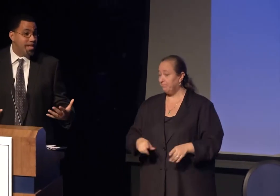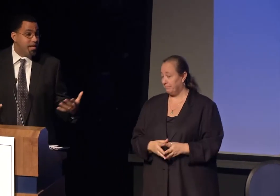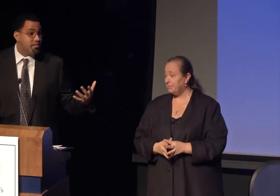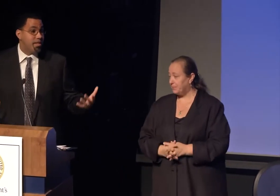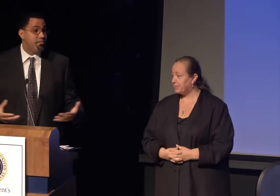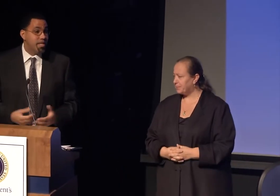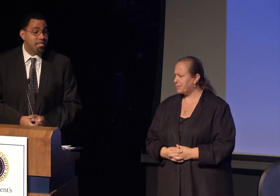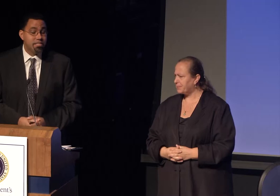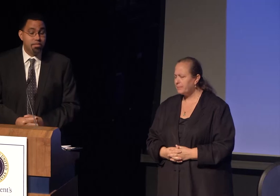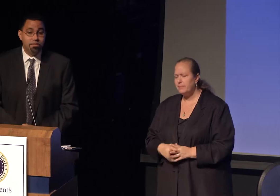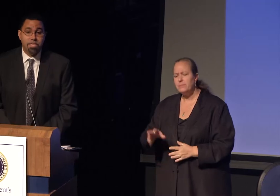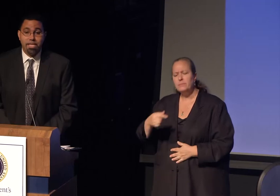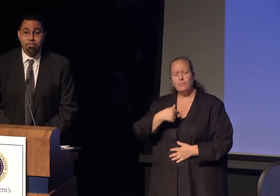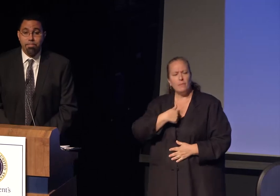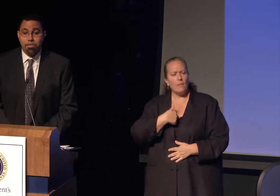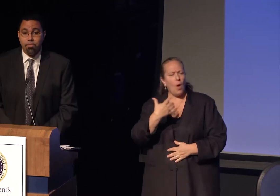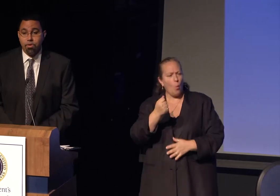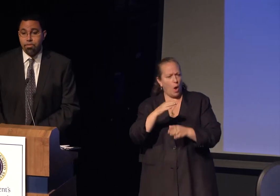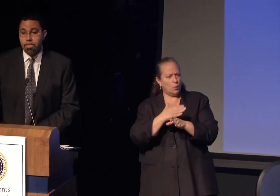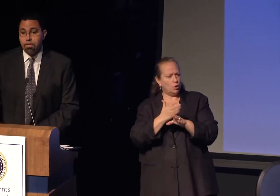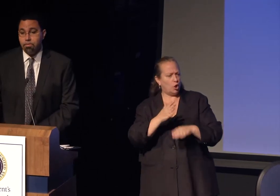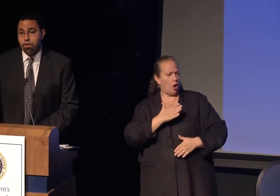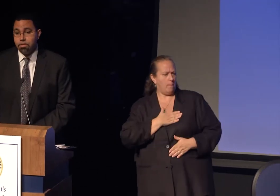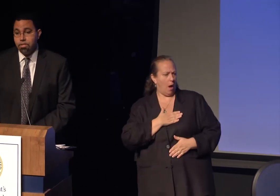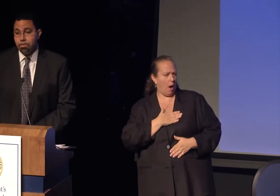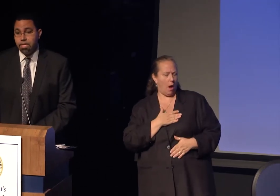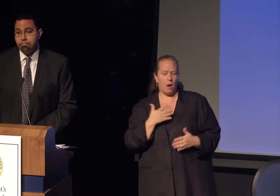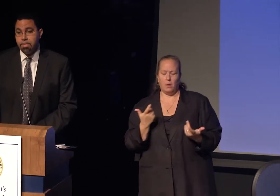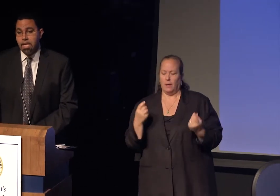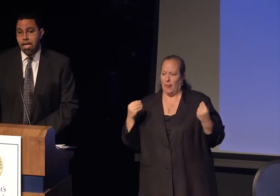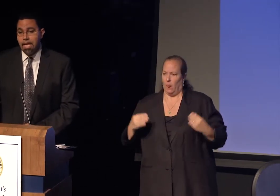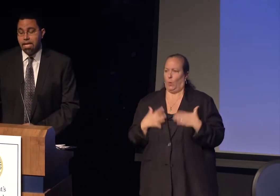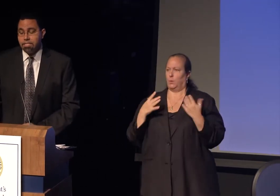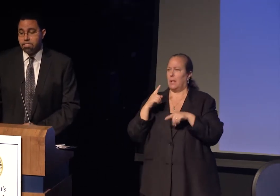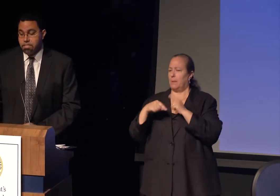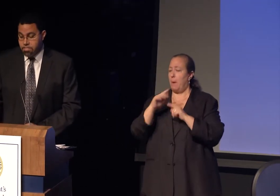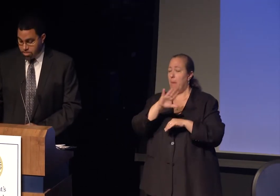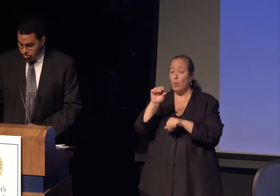and the President's enthusiasm about the work you're doing.